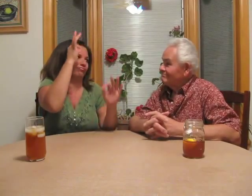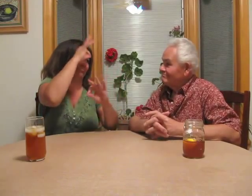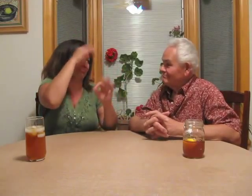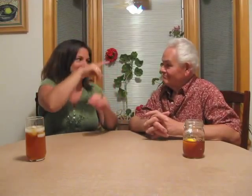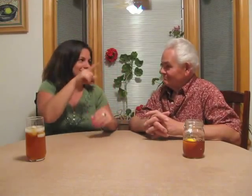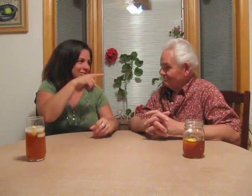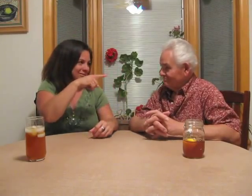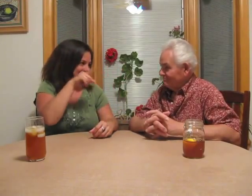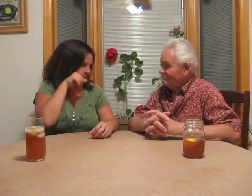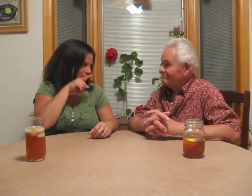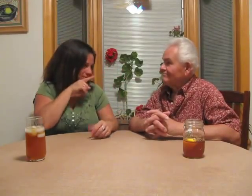that you were deaf. Joe: Right.